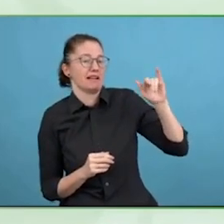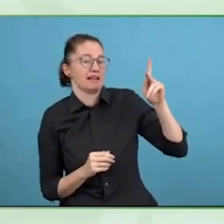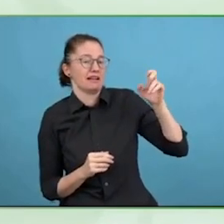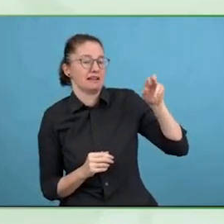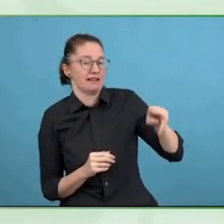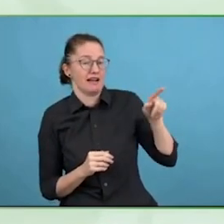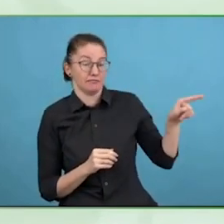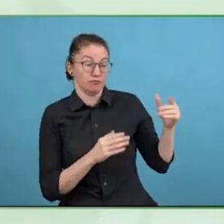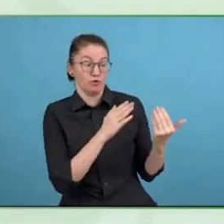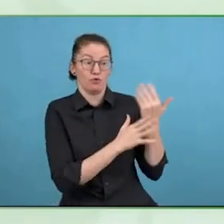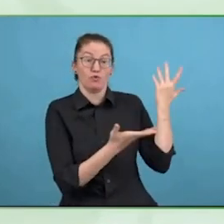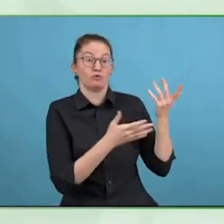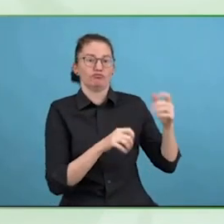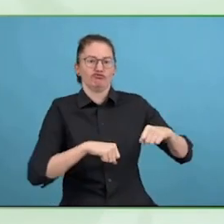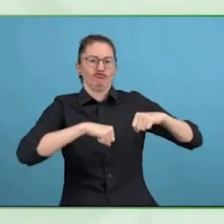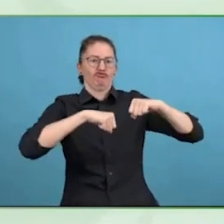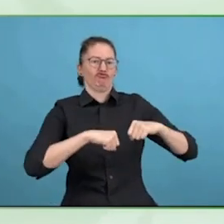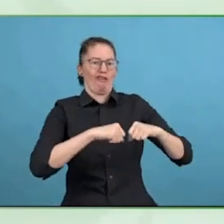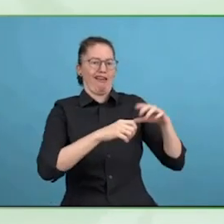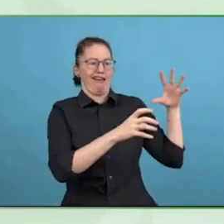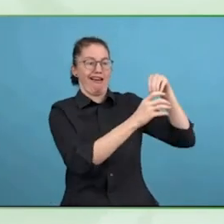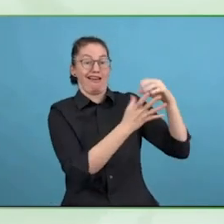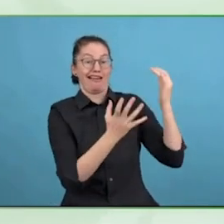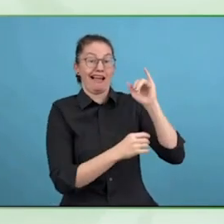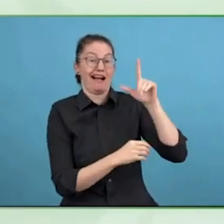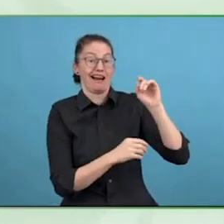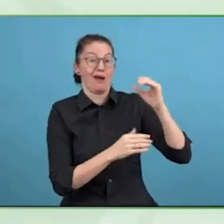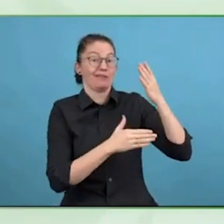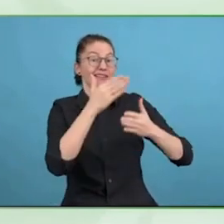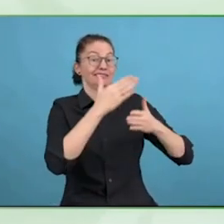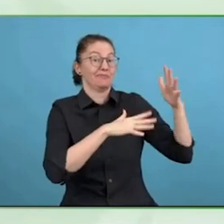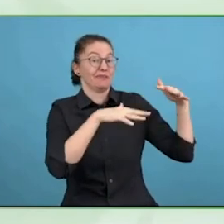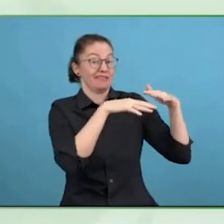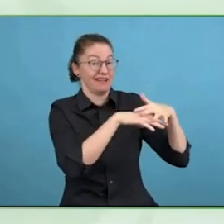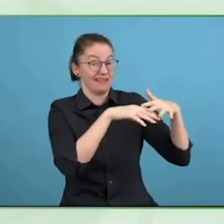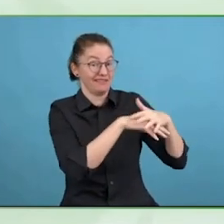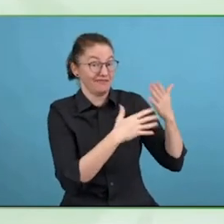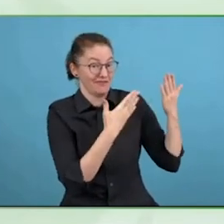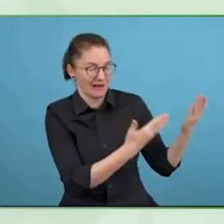to ask you to put it in context for us, tell us about the global